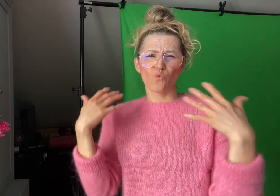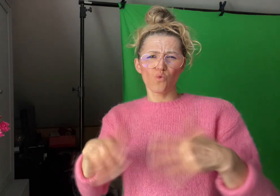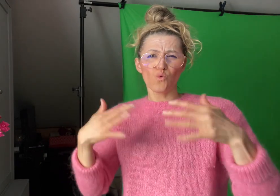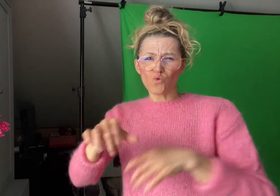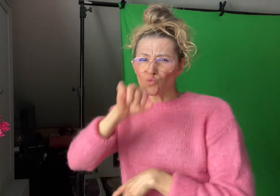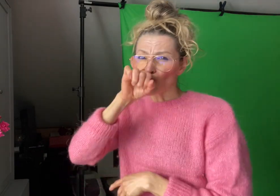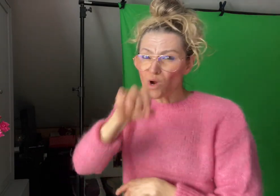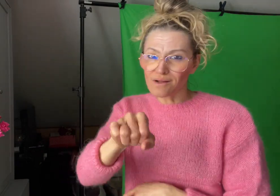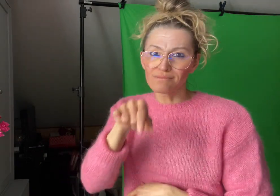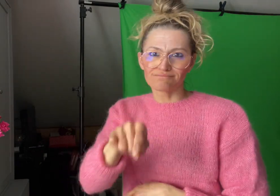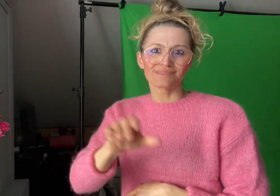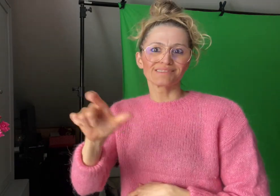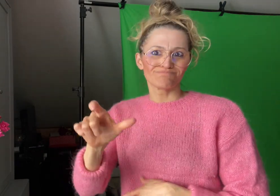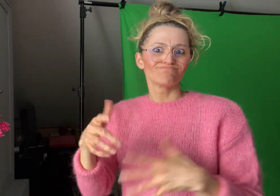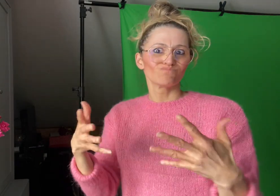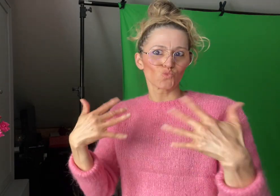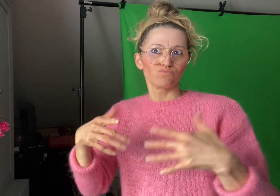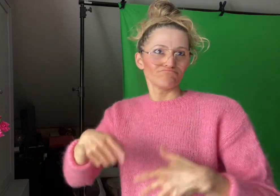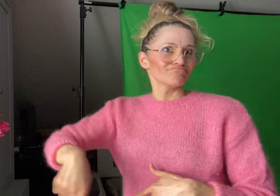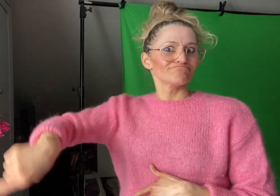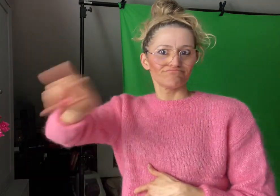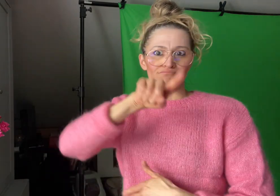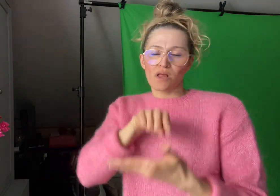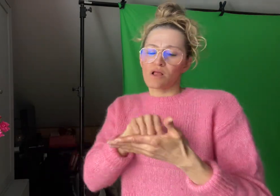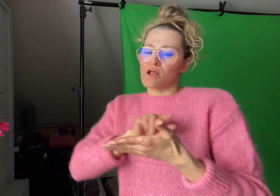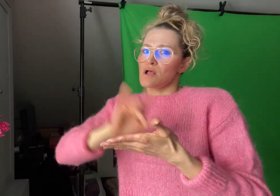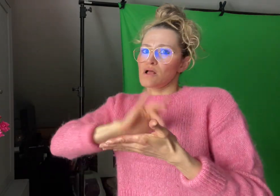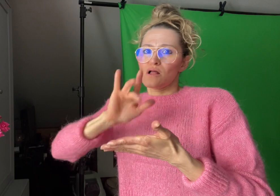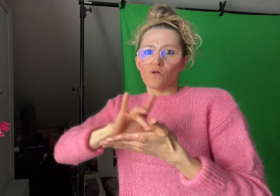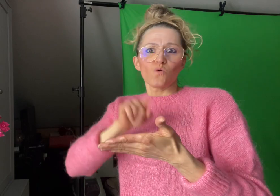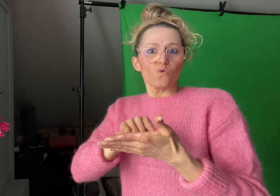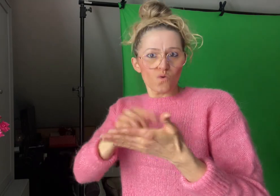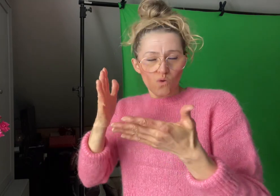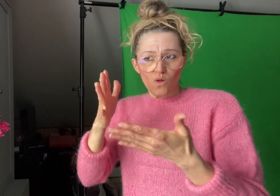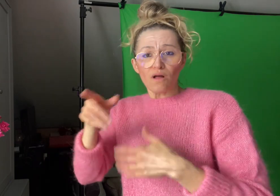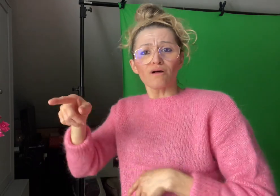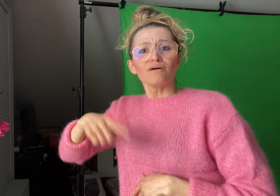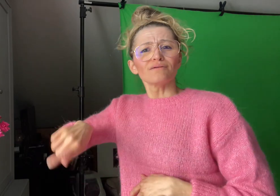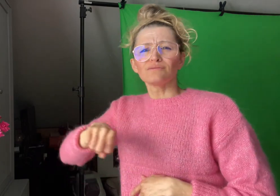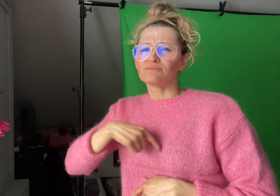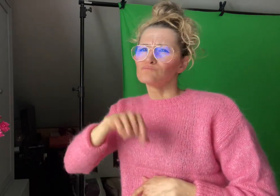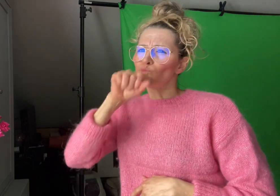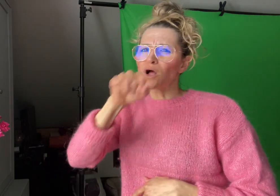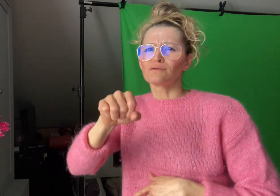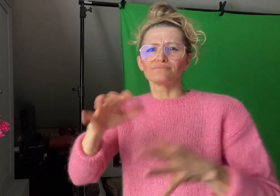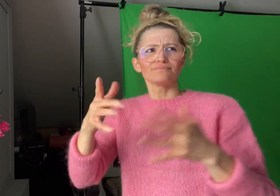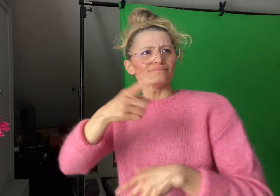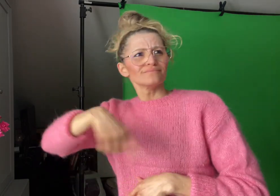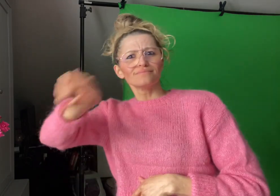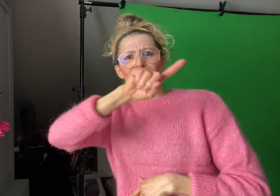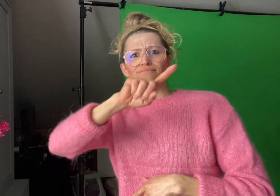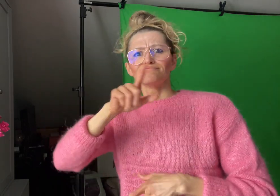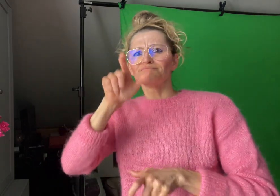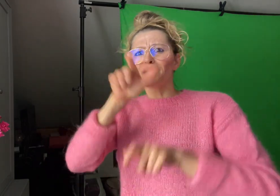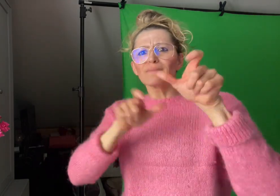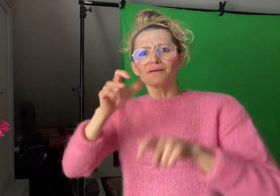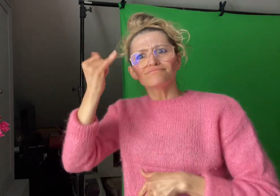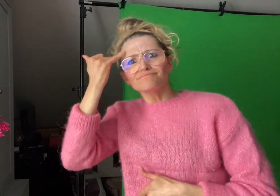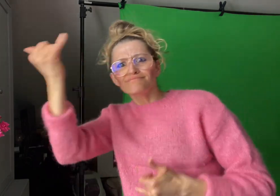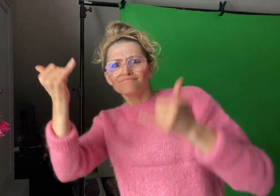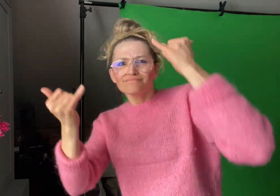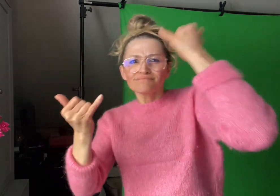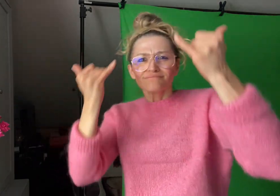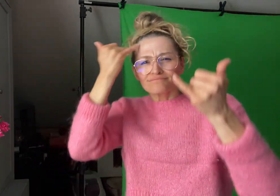part of why people enjoy Instagram, and we love how our creator